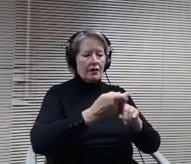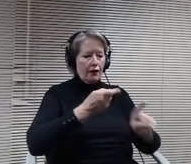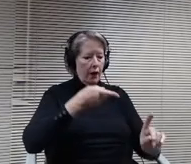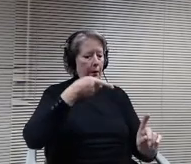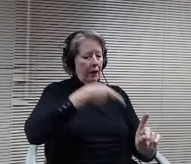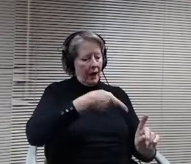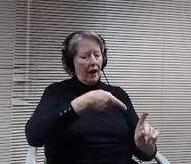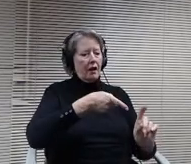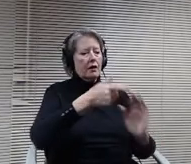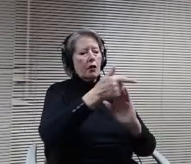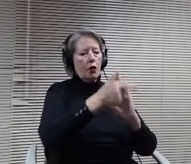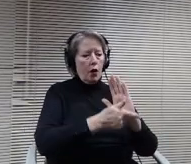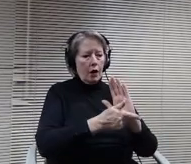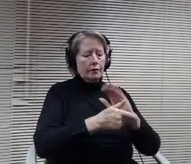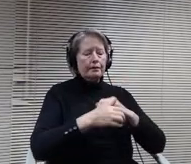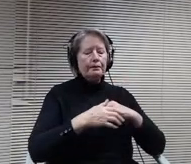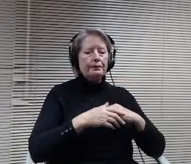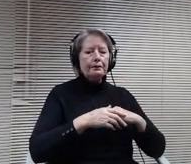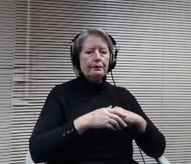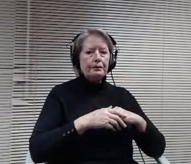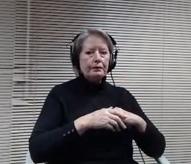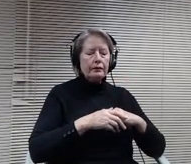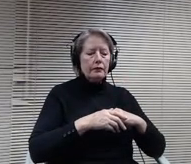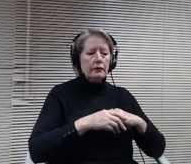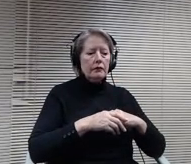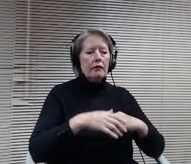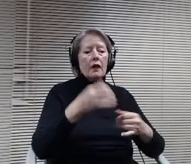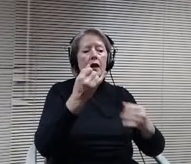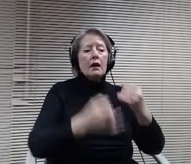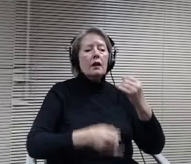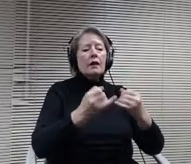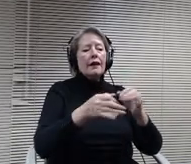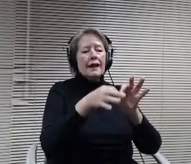The last comment comes to us from Lena PAC and she writes.